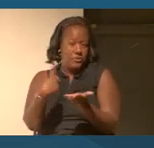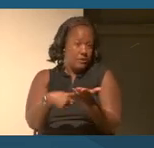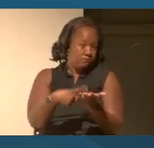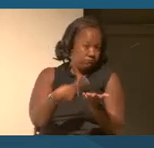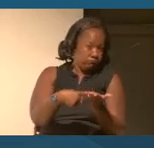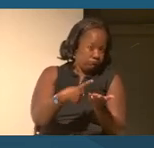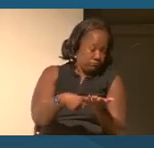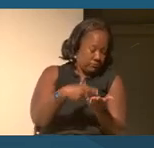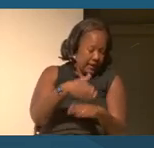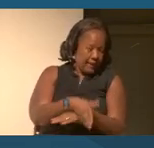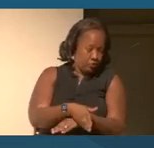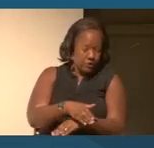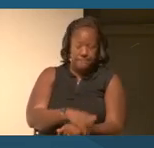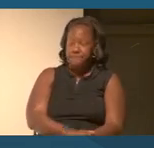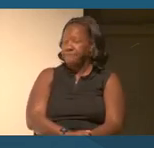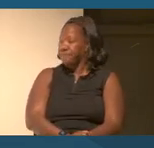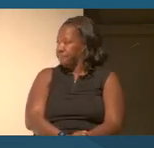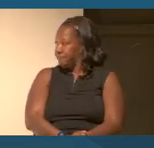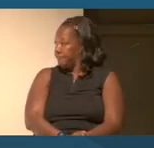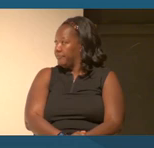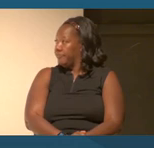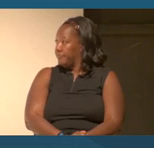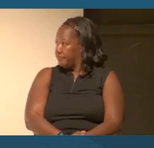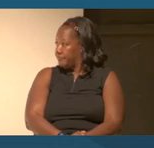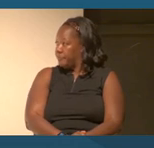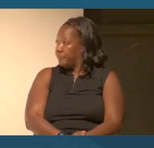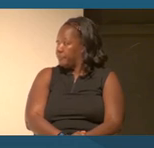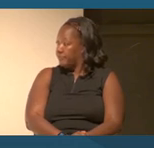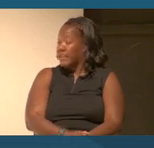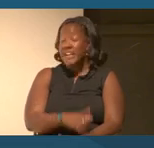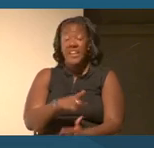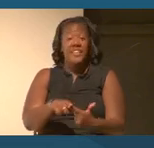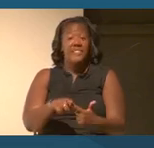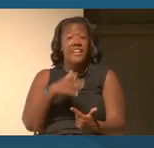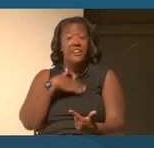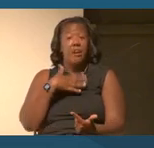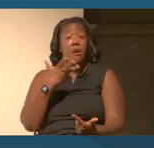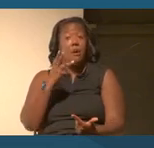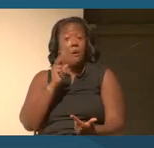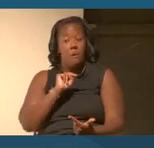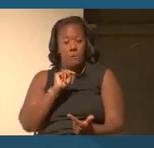question, then actually maybe think about in their own space and interaction and spheres